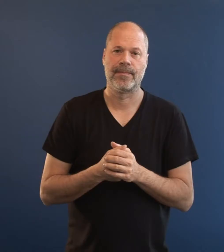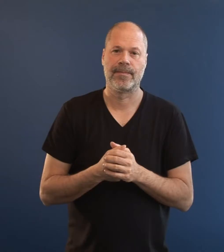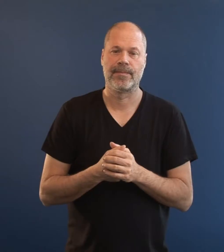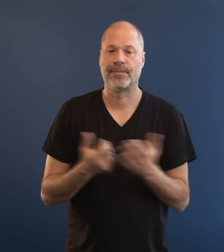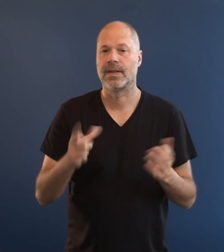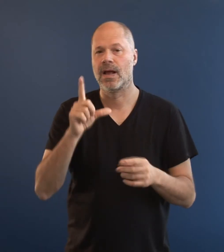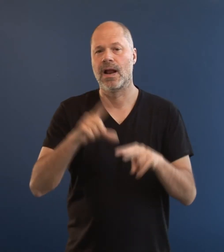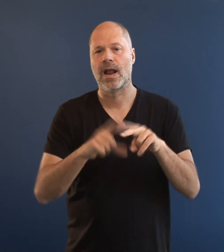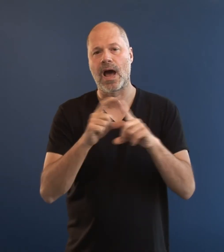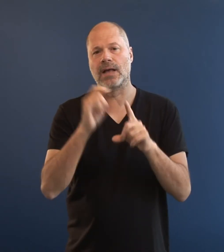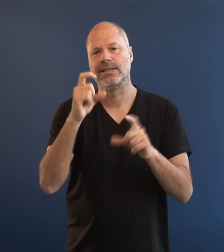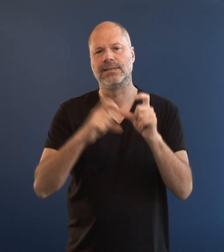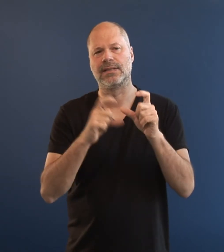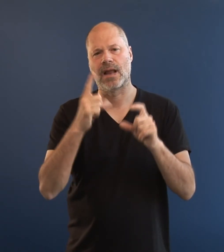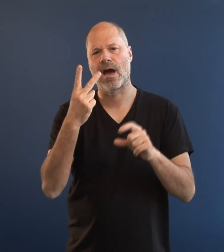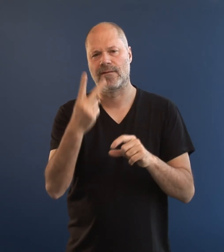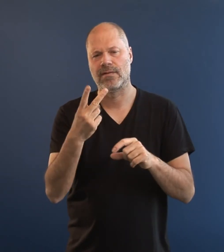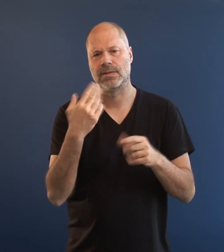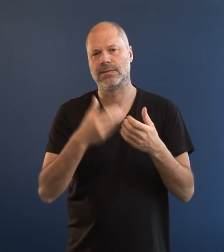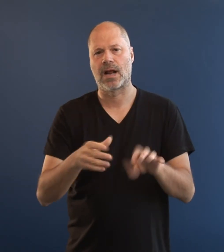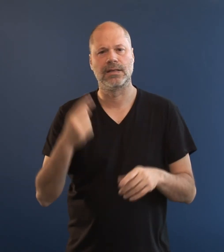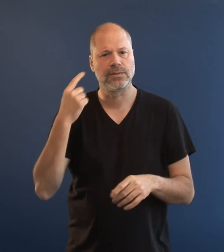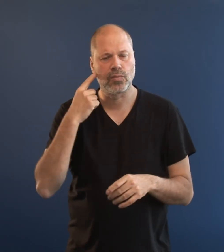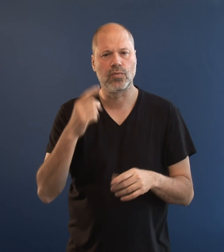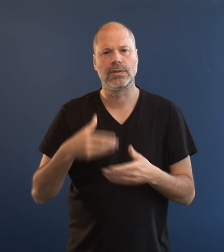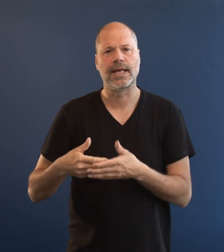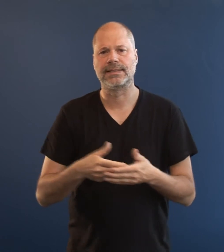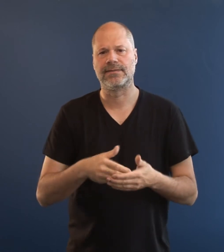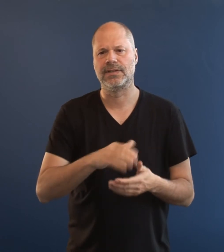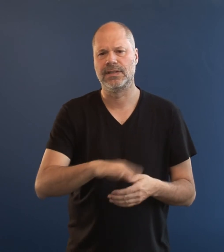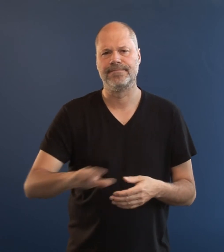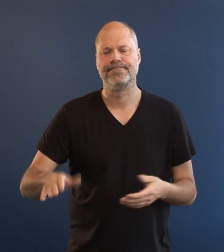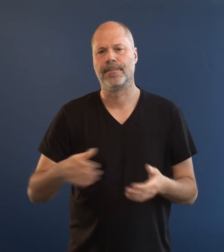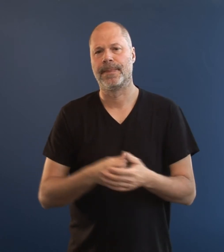Ladislav lost his hearing in childhood.